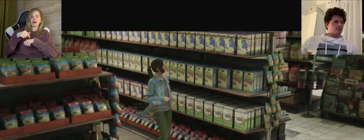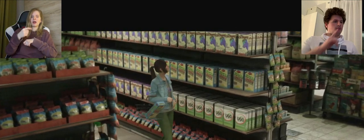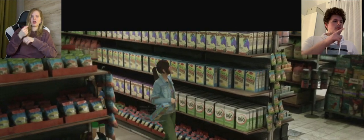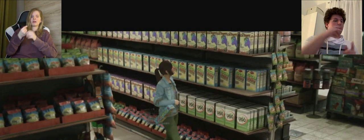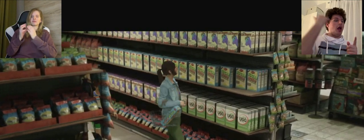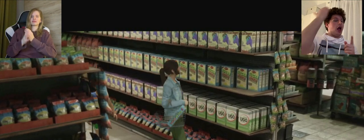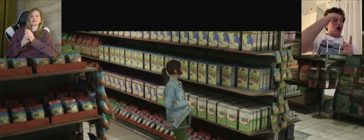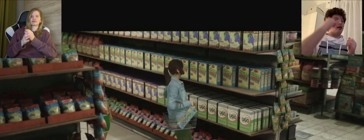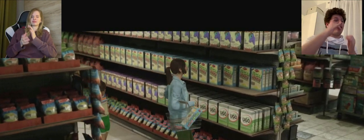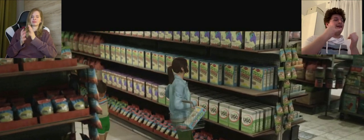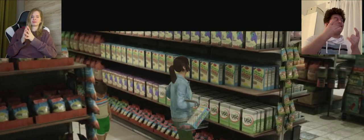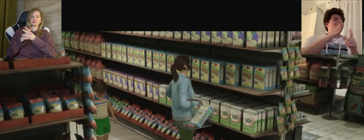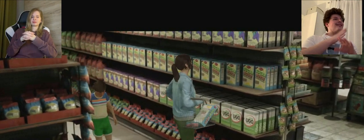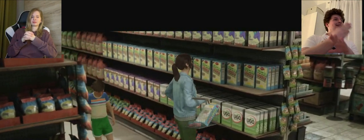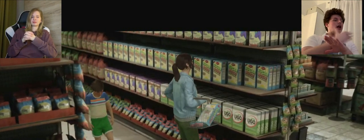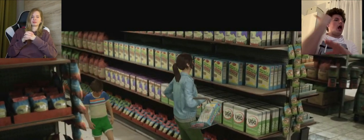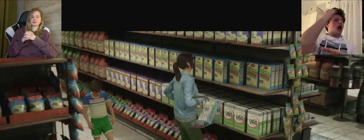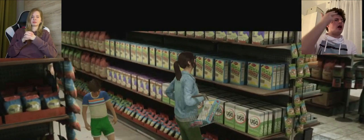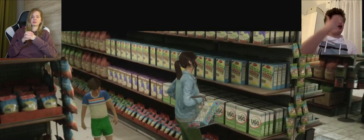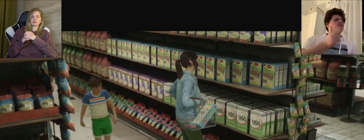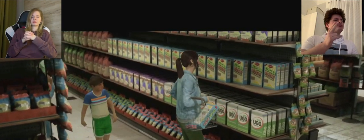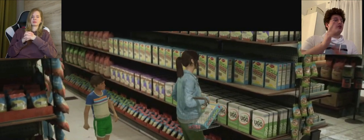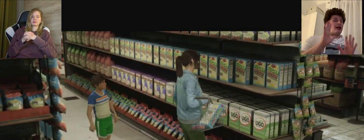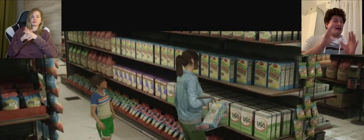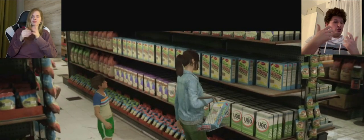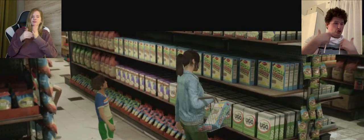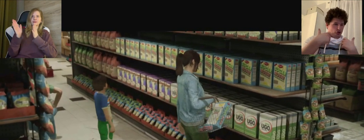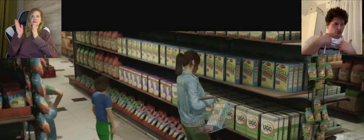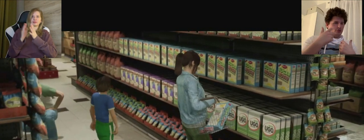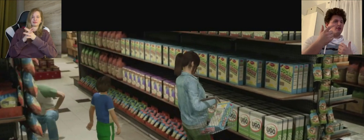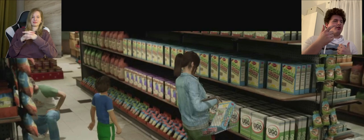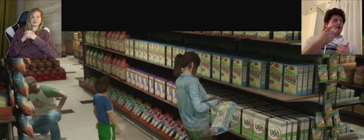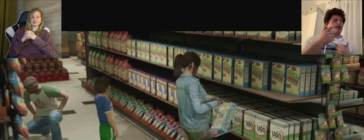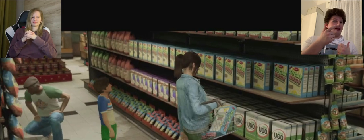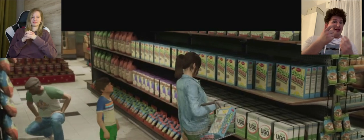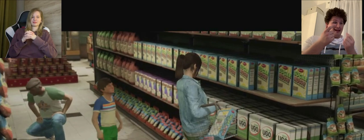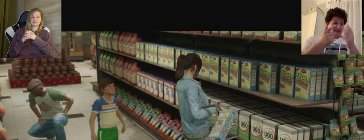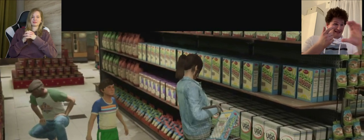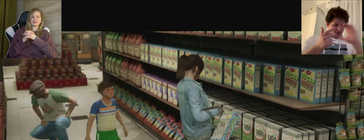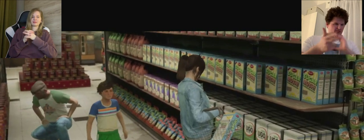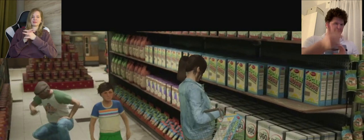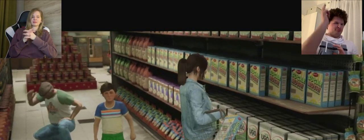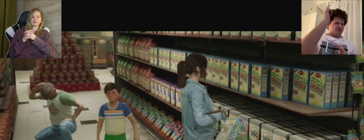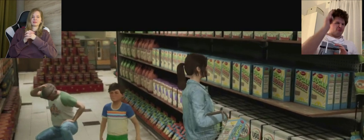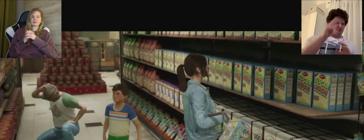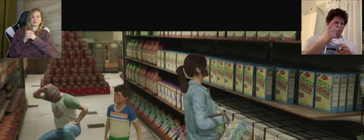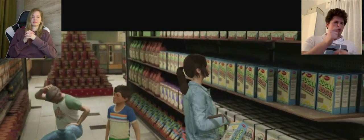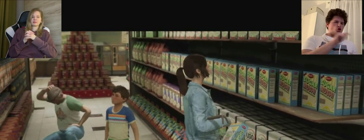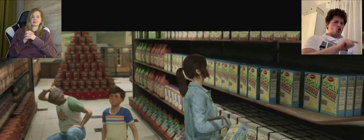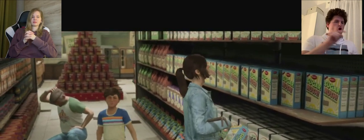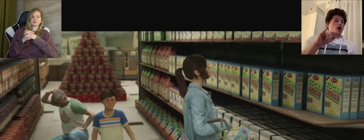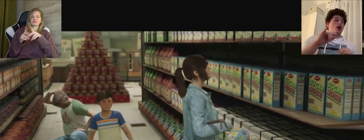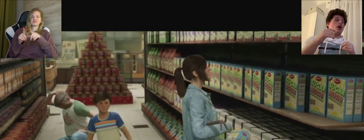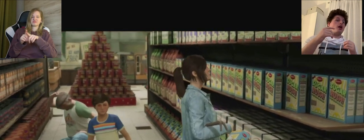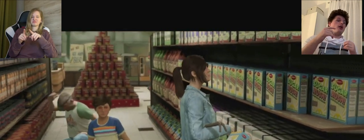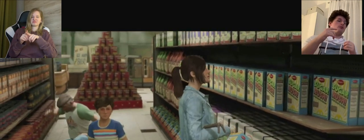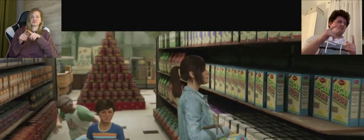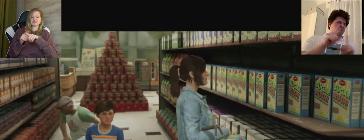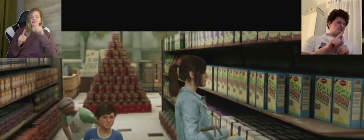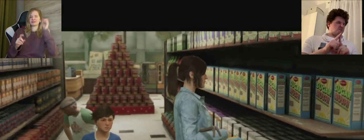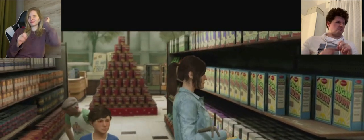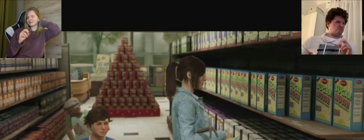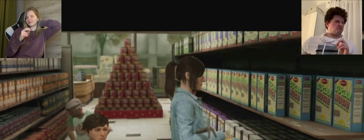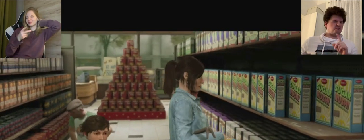A: Do you remember Arabic? If he had agreed to such money, he would have died anyway. Refusal or consent - in fact there is no other option than to survive